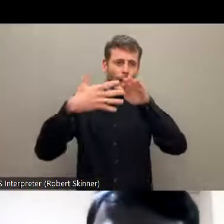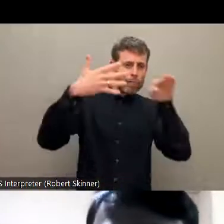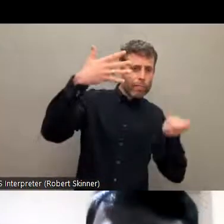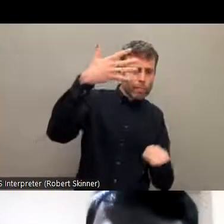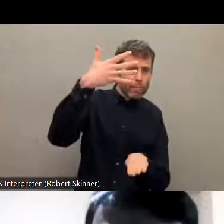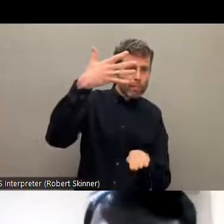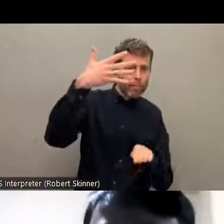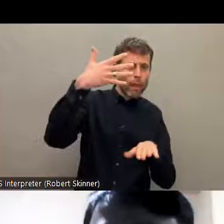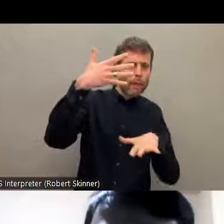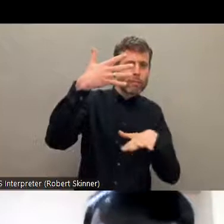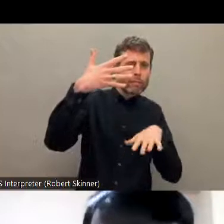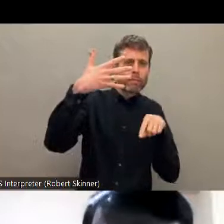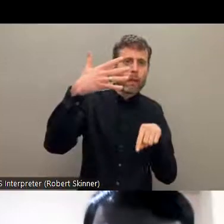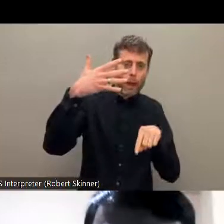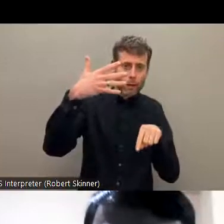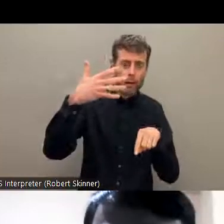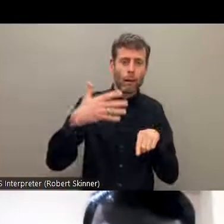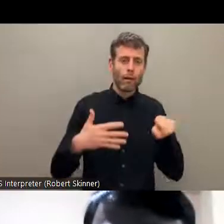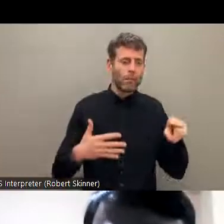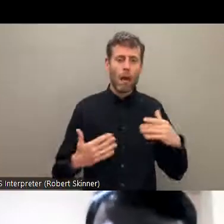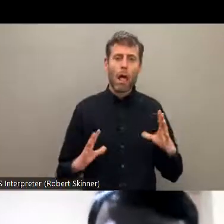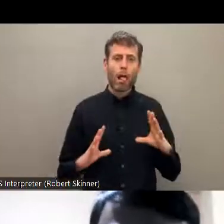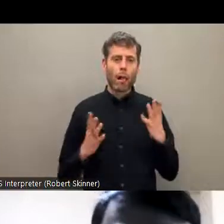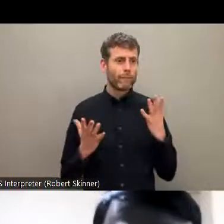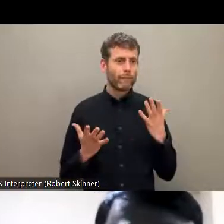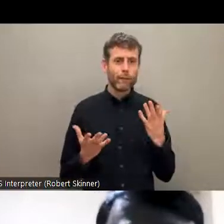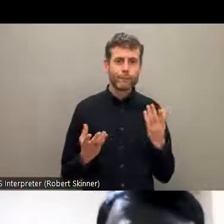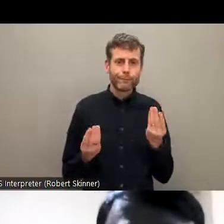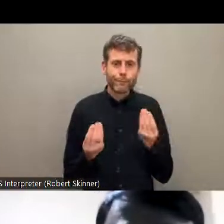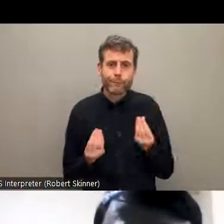So I believe they are leading a very miserable life that we haven't